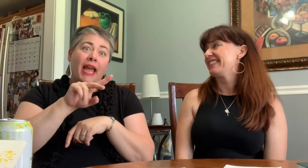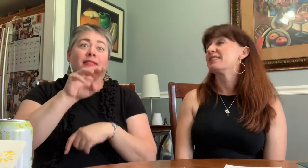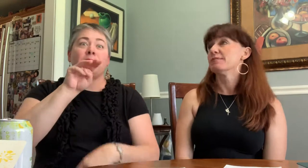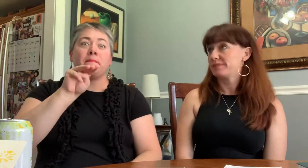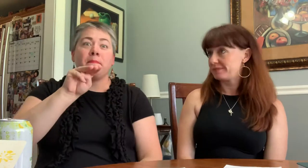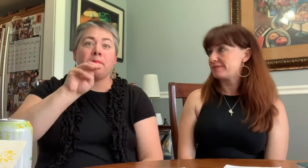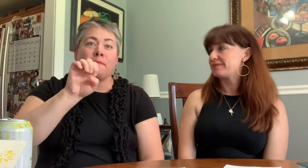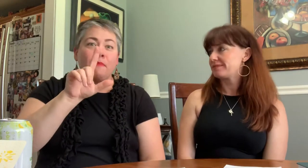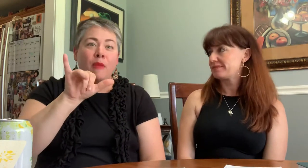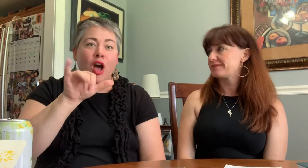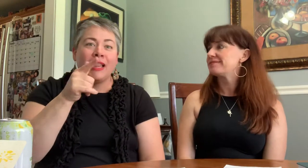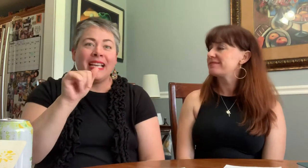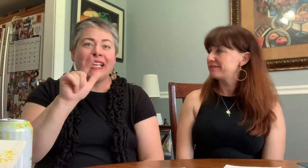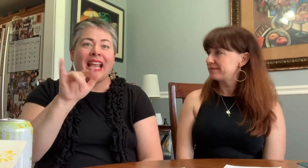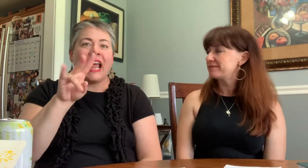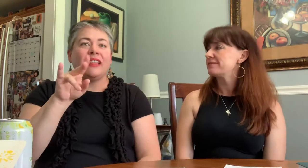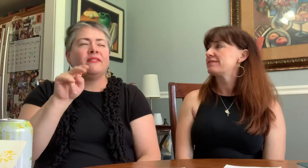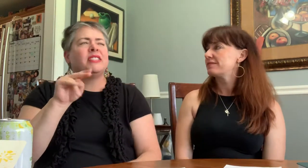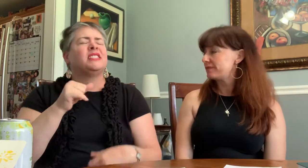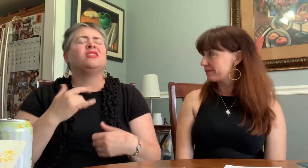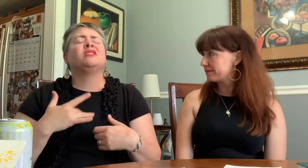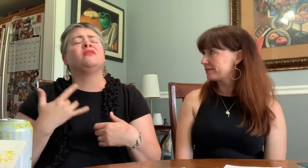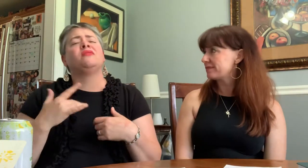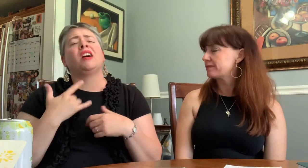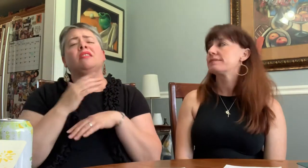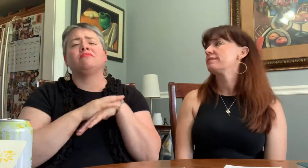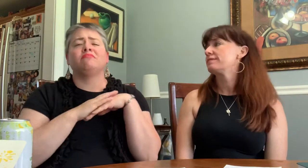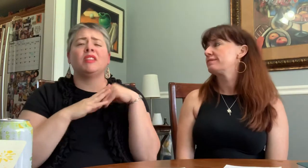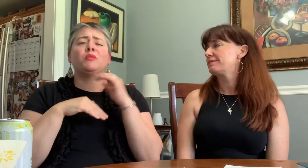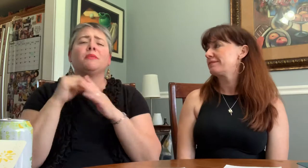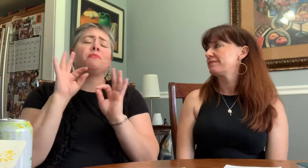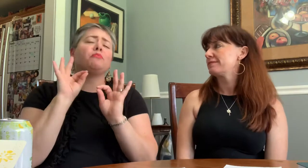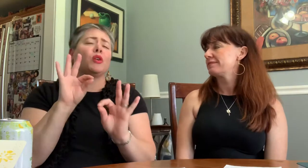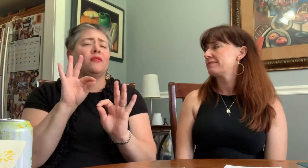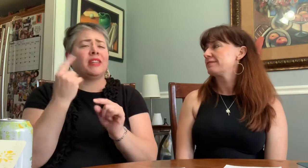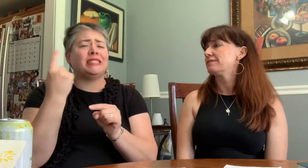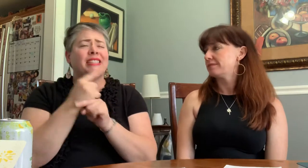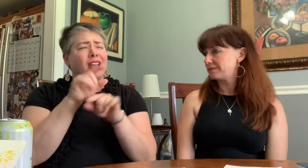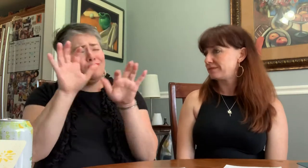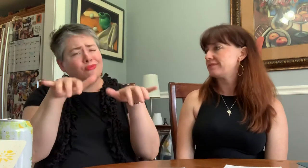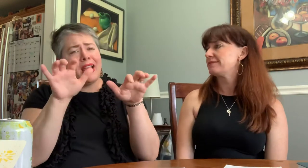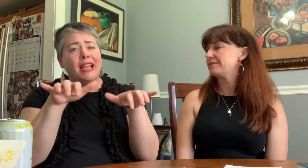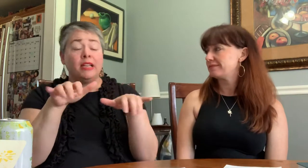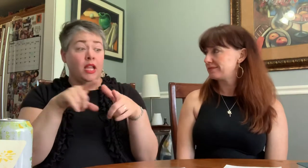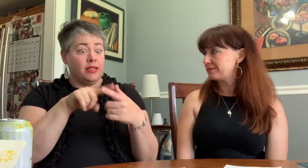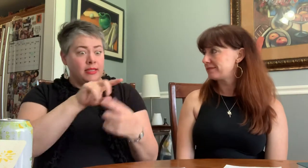It was raining, we go back to cozy Molly Gallivans.